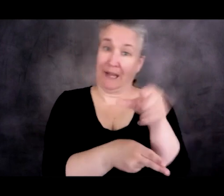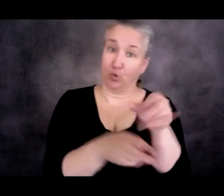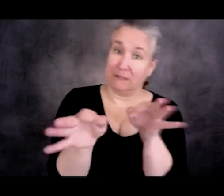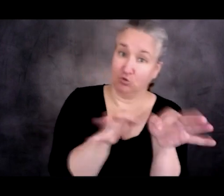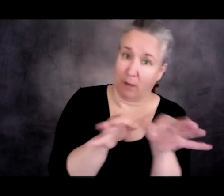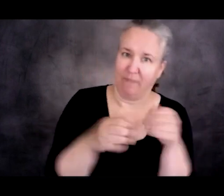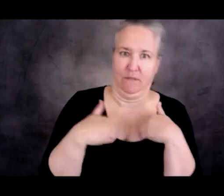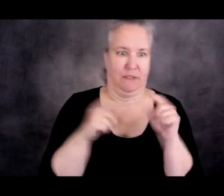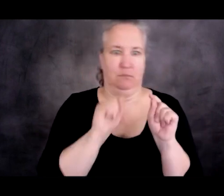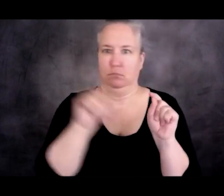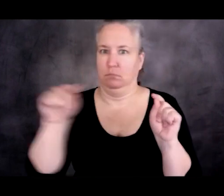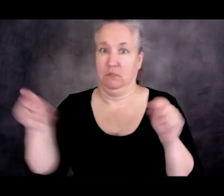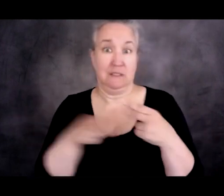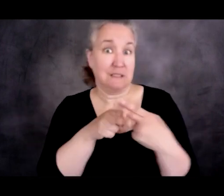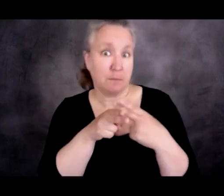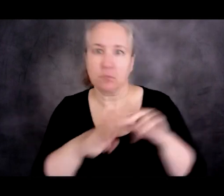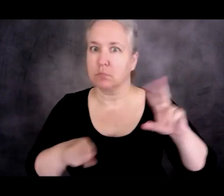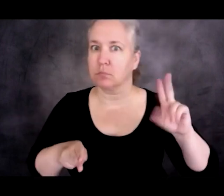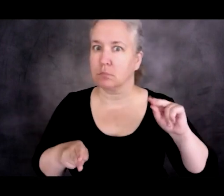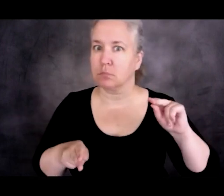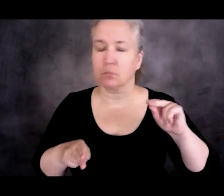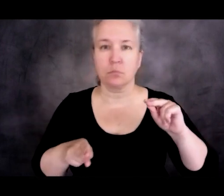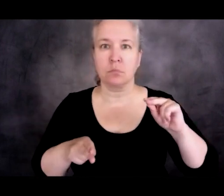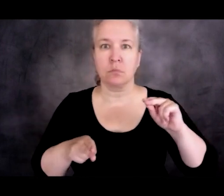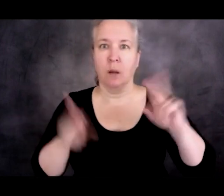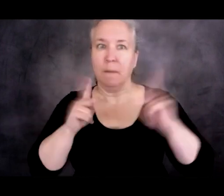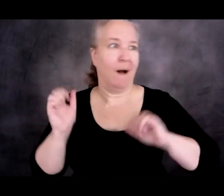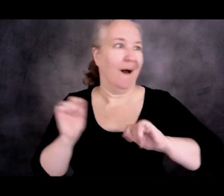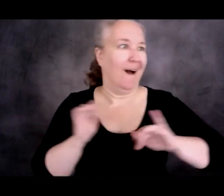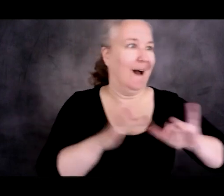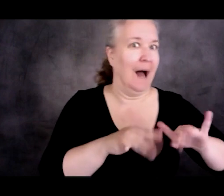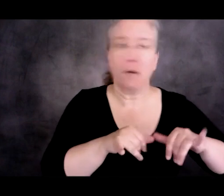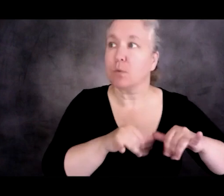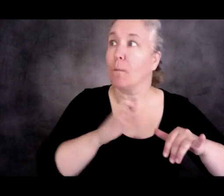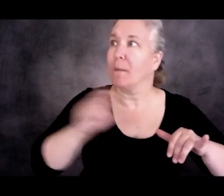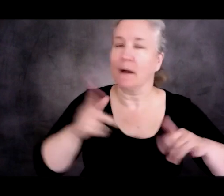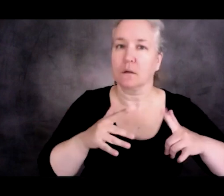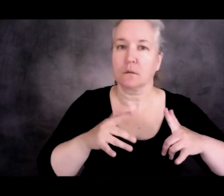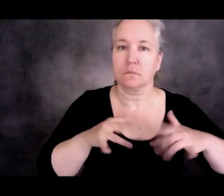that are not temporary. They've become essentially permanent places of settlement.